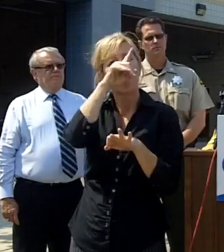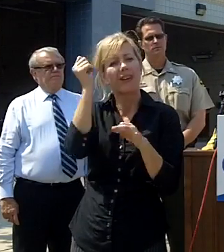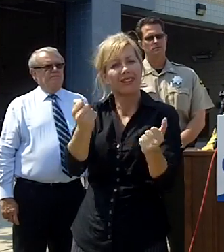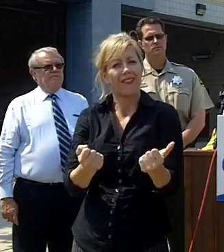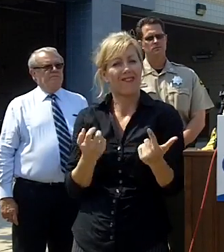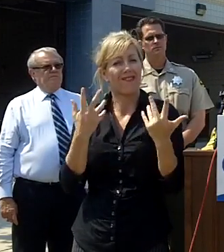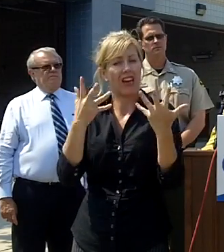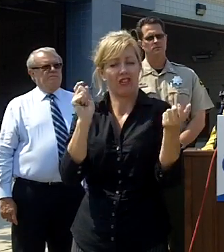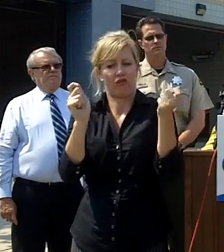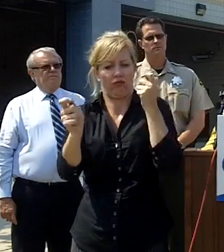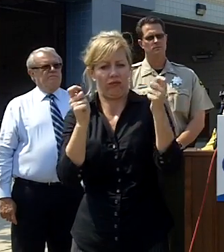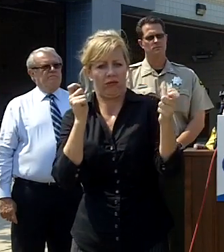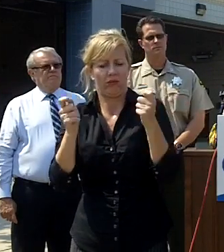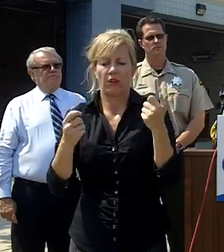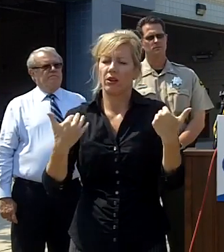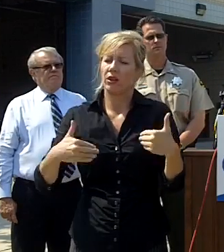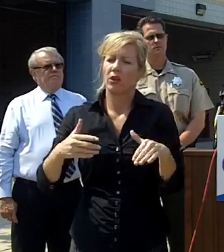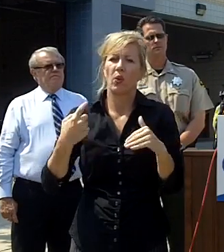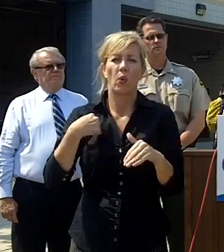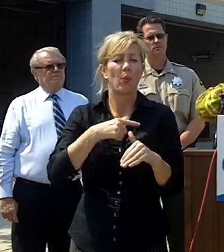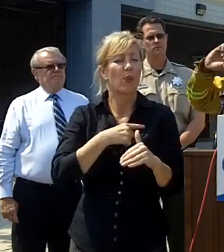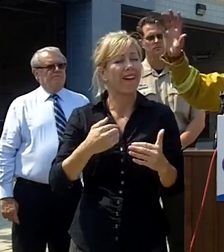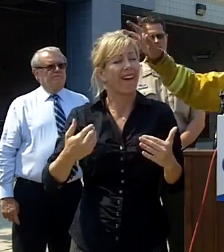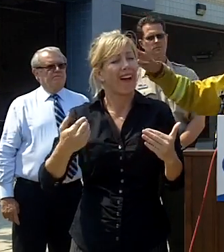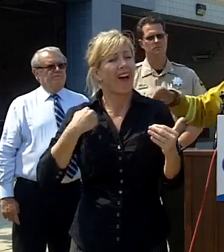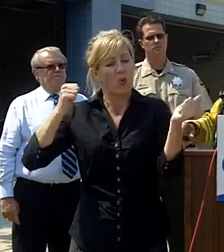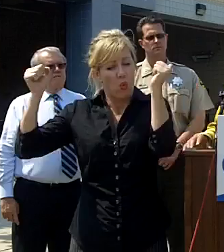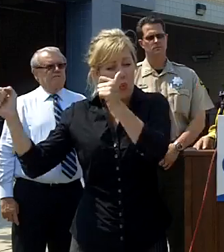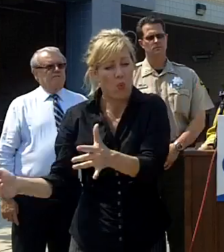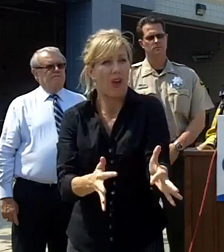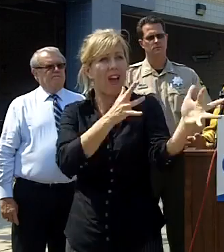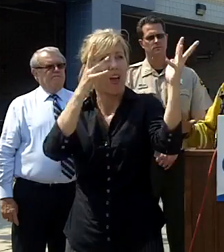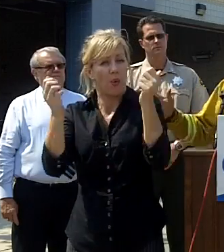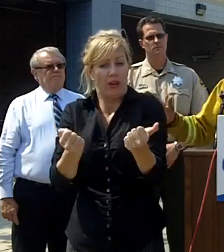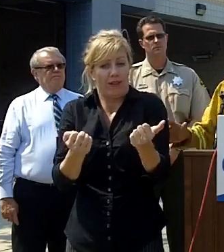today we had a large number of embers that were being tossed in the air probably a half